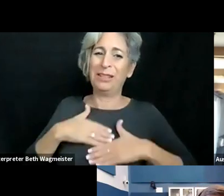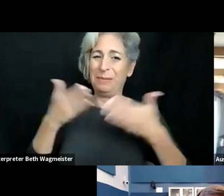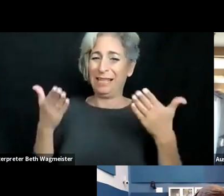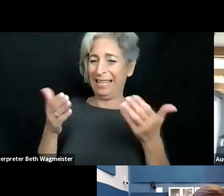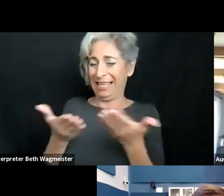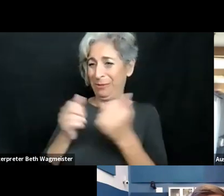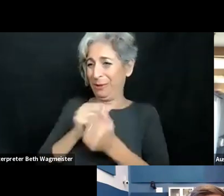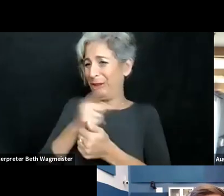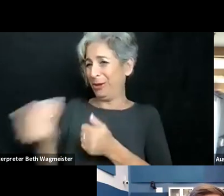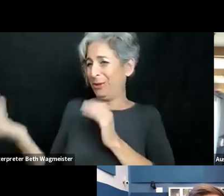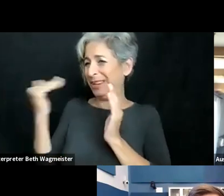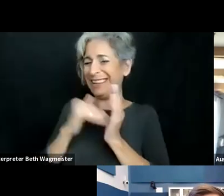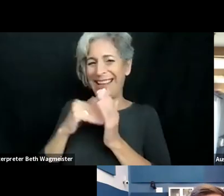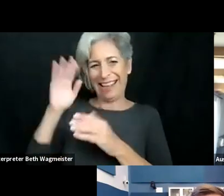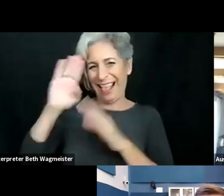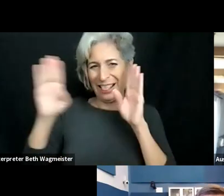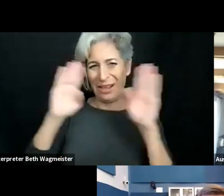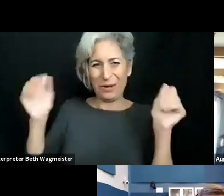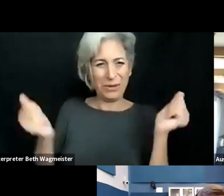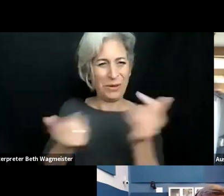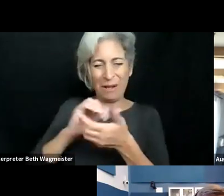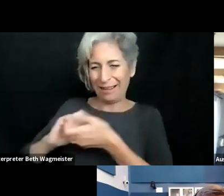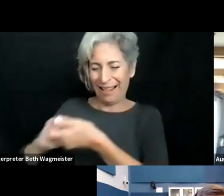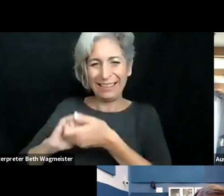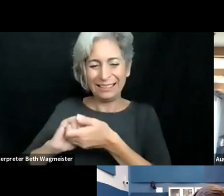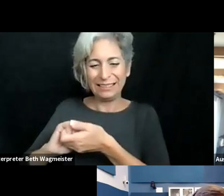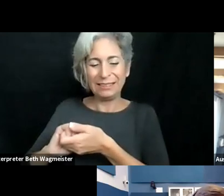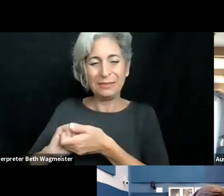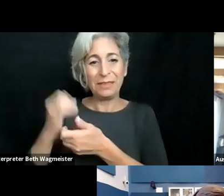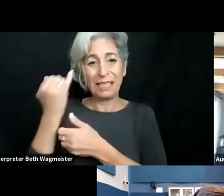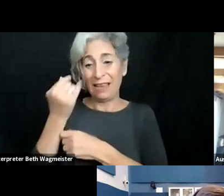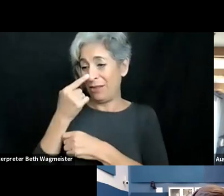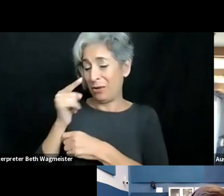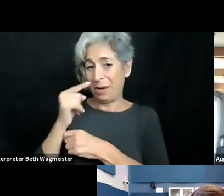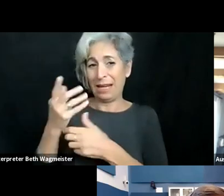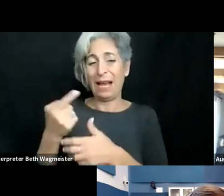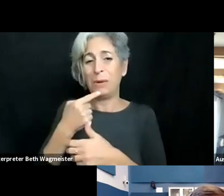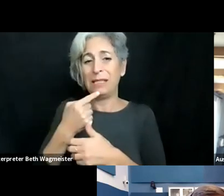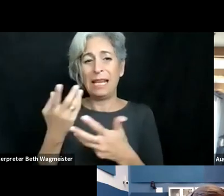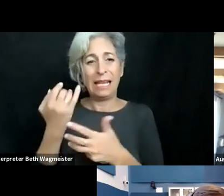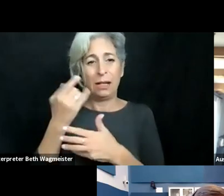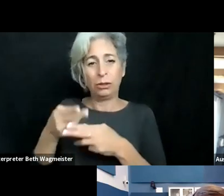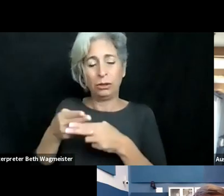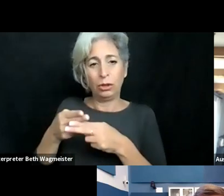disabilities. >> MIKHAIL MOZGOVOY: Thank you, it's a pleasure to be here today. And once again, hello